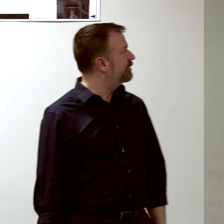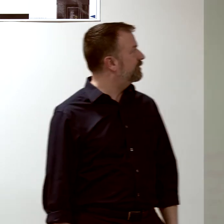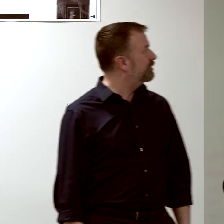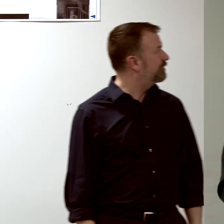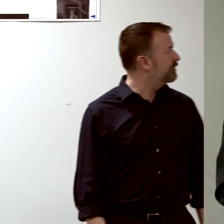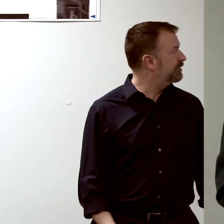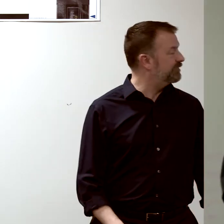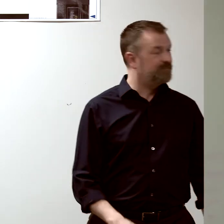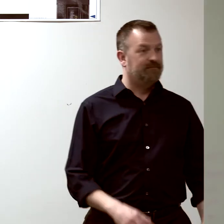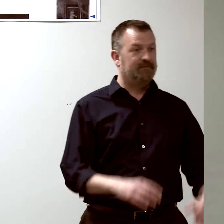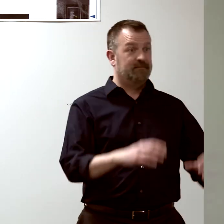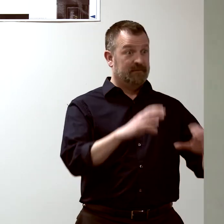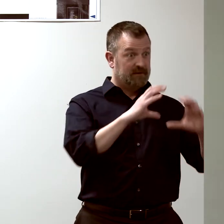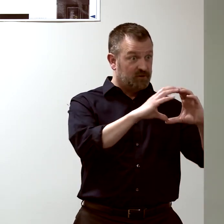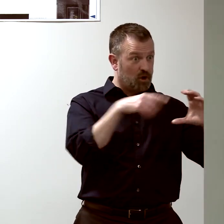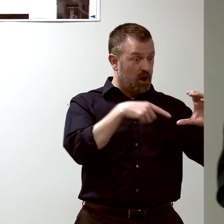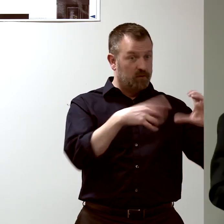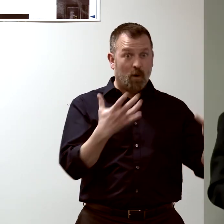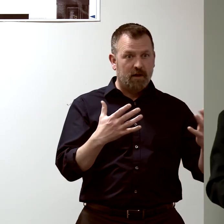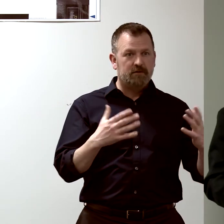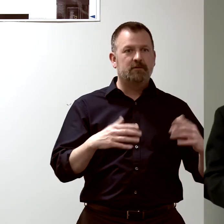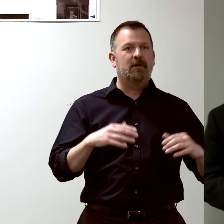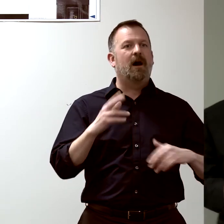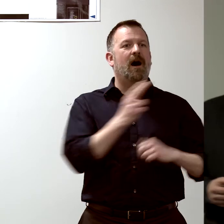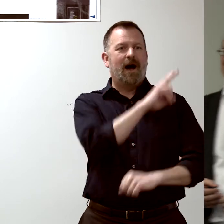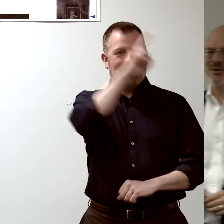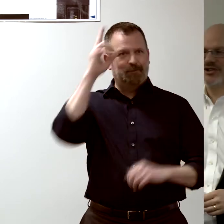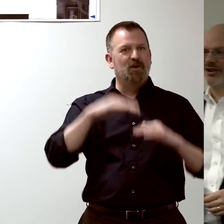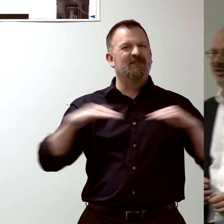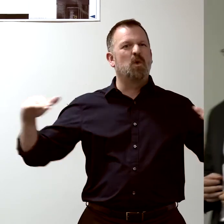This is how floors in the hospital are connected to each other.